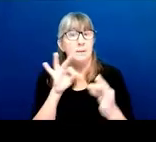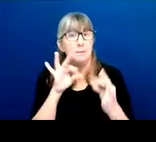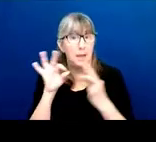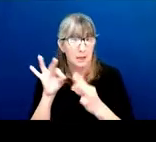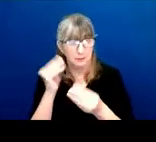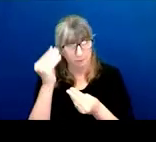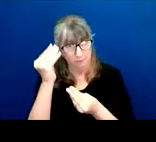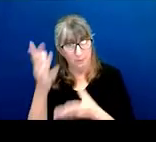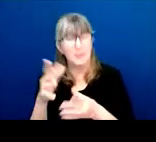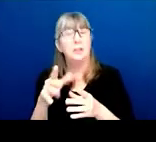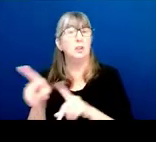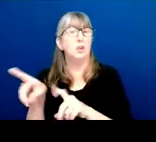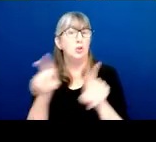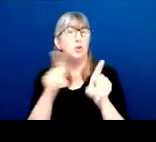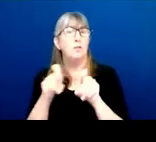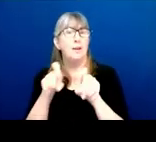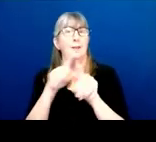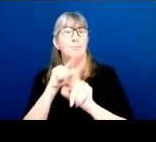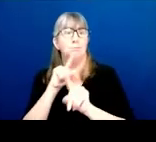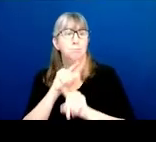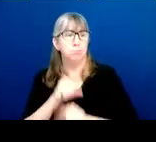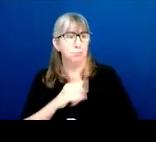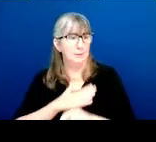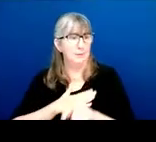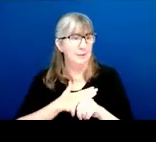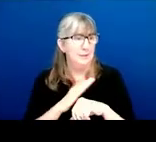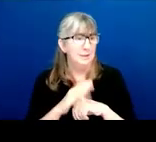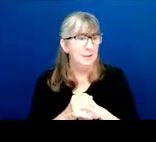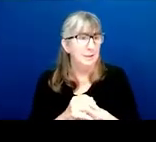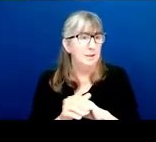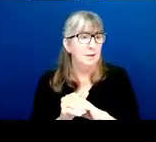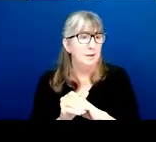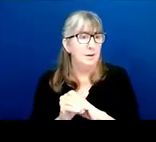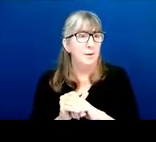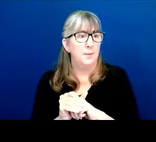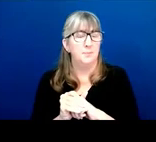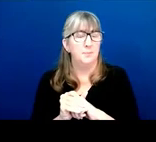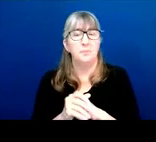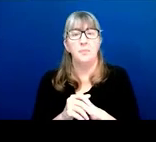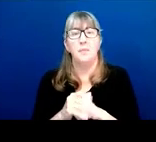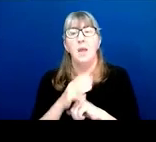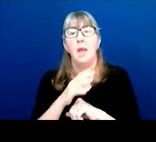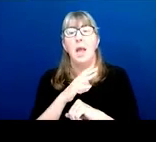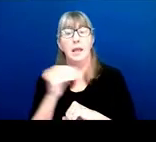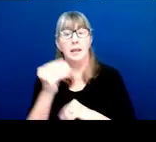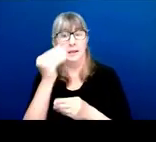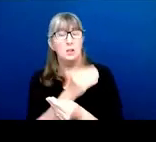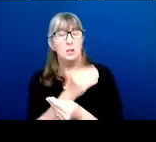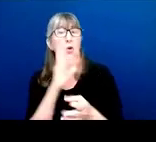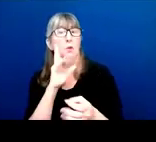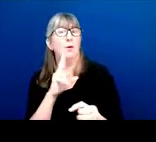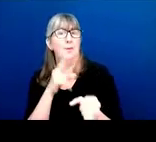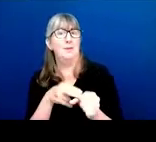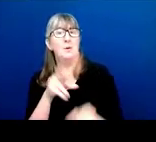I will say, having participated in regionals at the time, back before it was virtual,